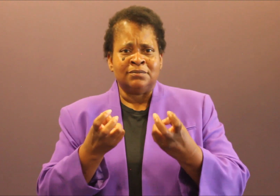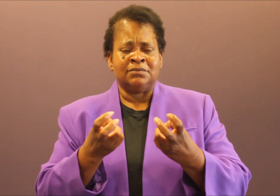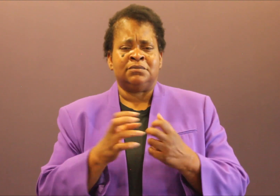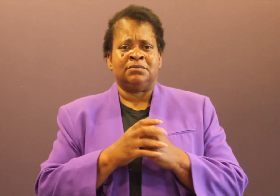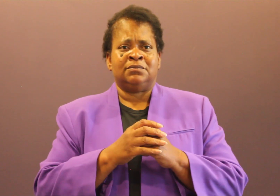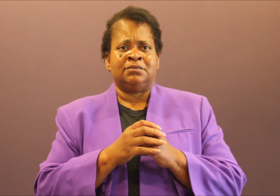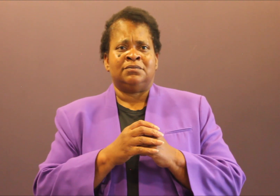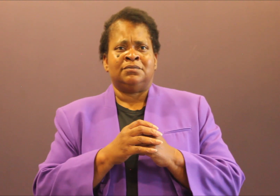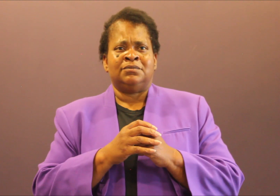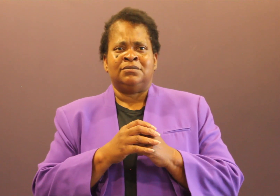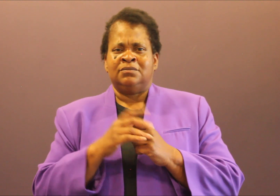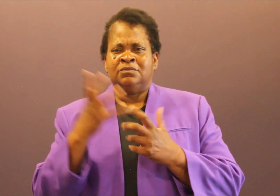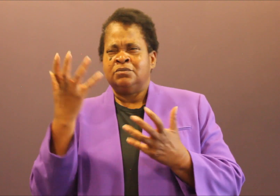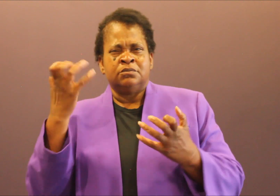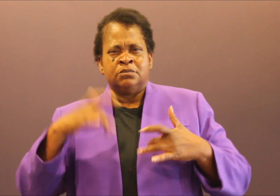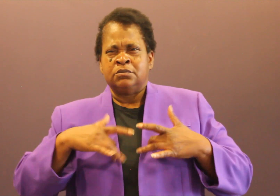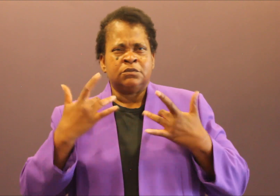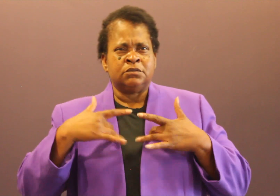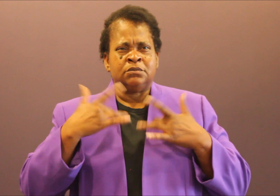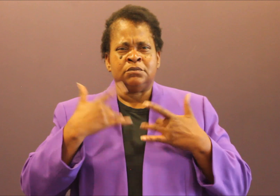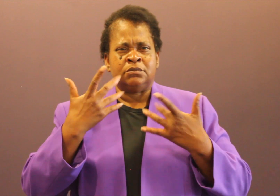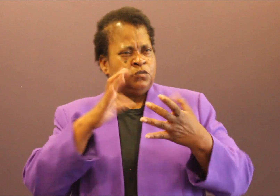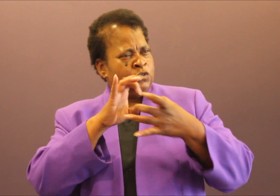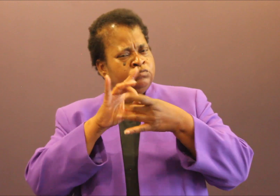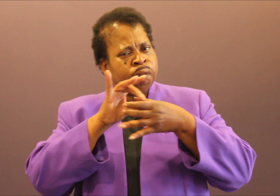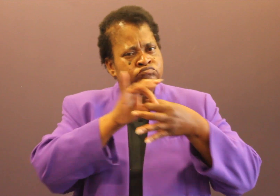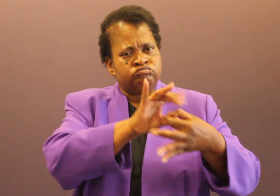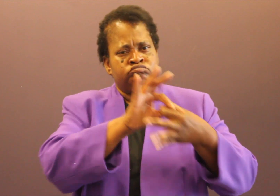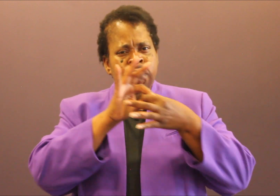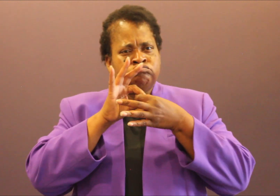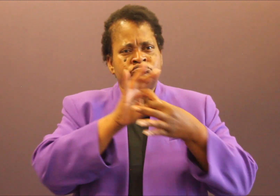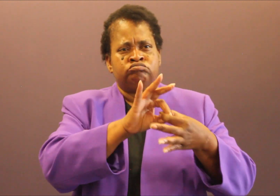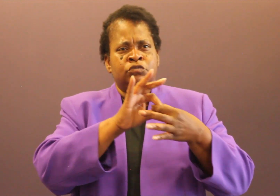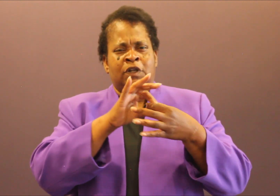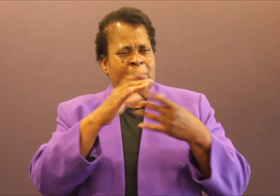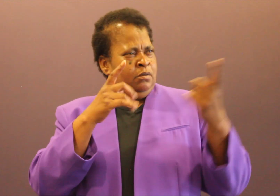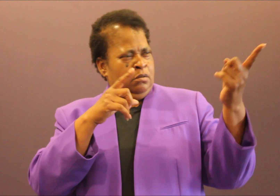dealing with the police department. The people have spoken.